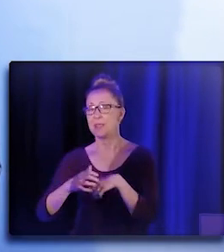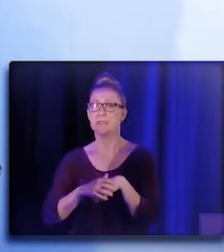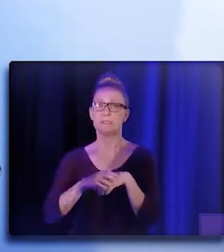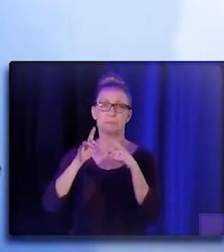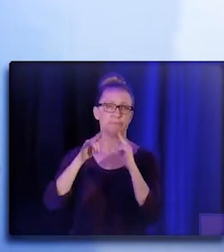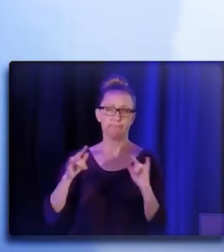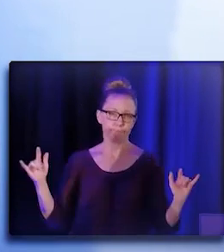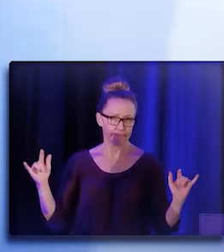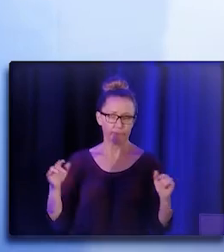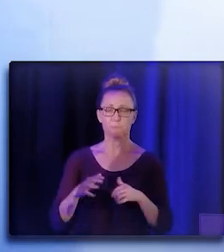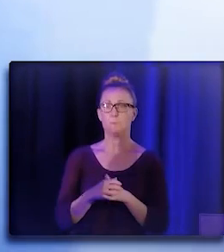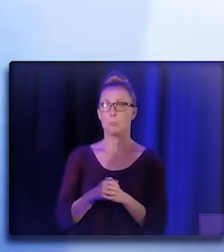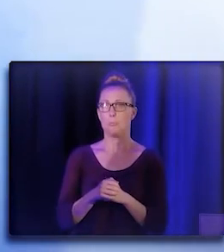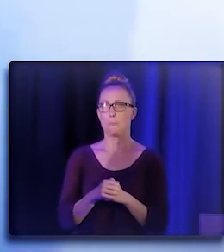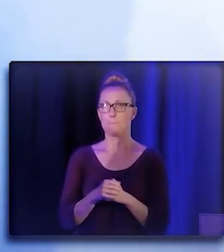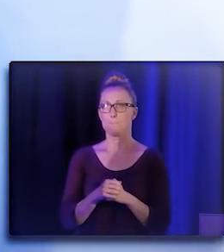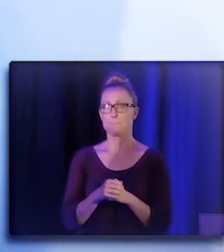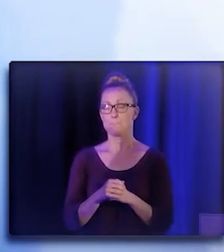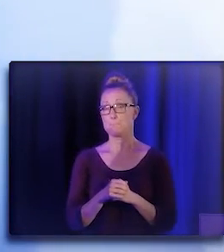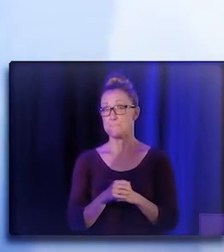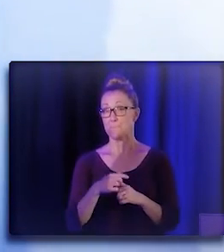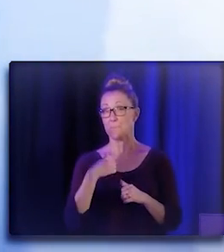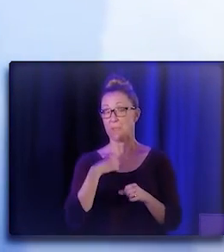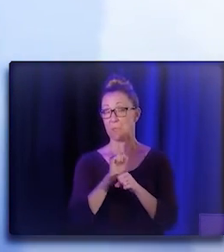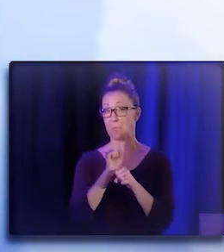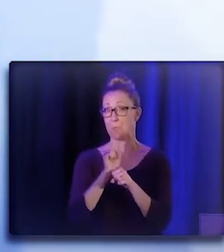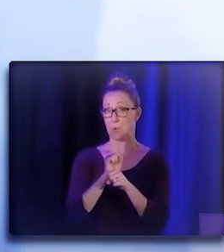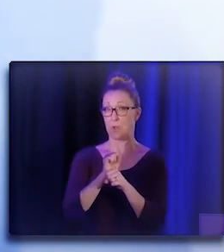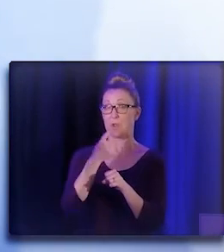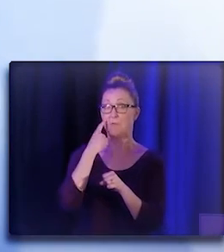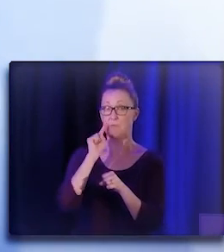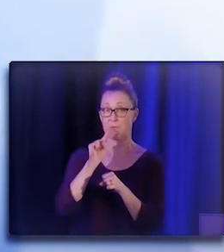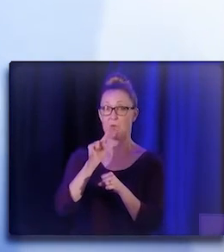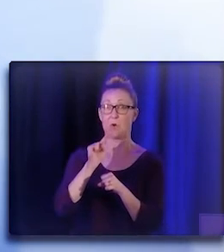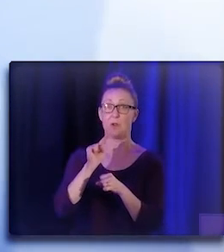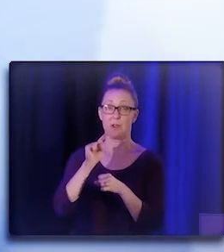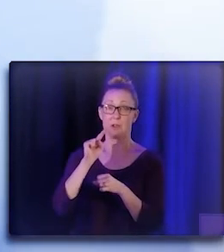So, I have been working for El Sol for about 15 years.